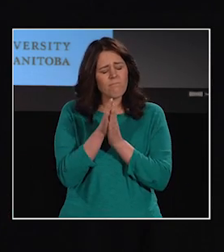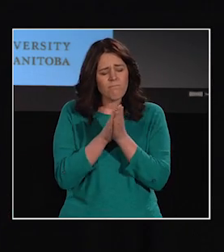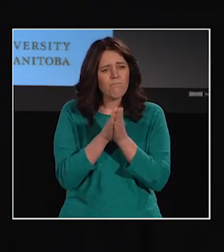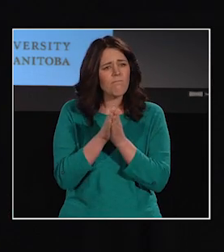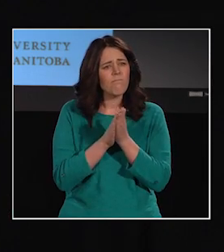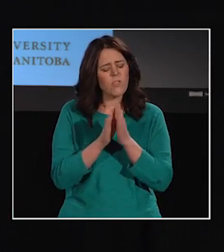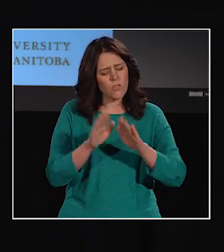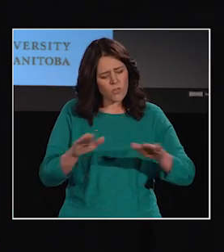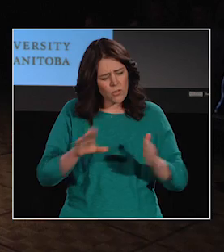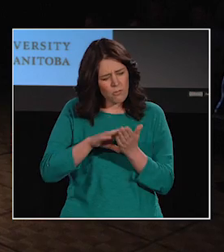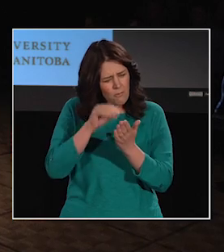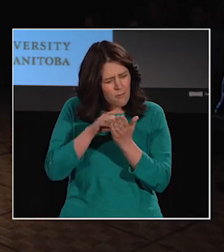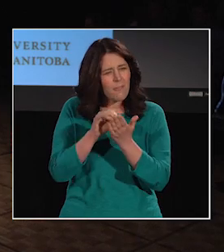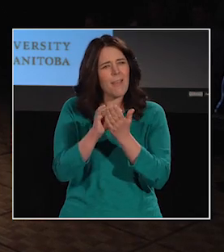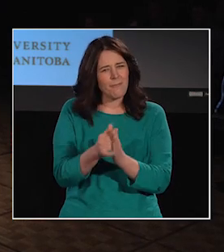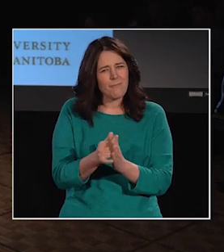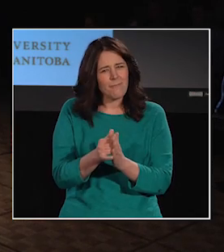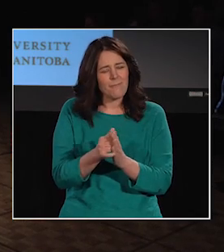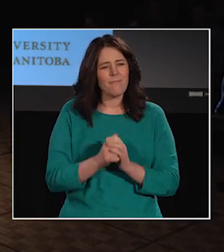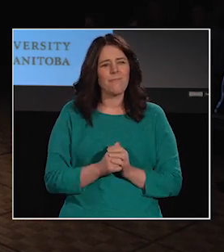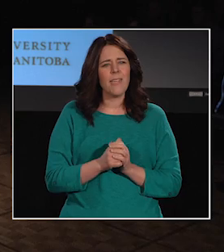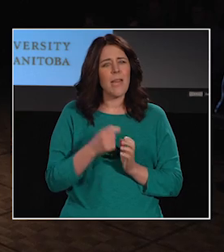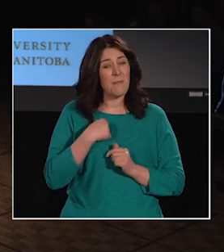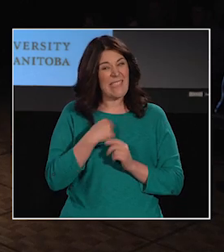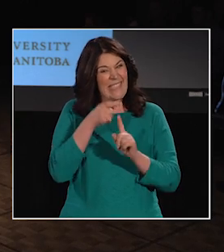And in particular, I am interested in how deaf children learn.